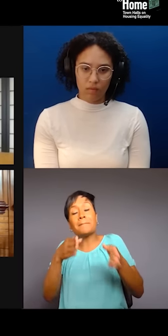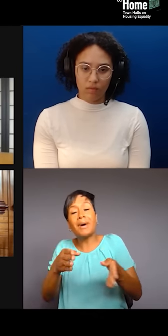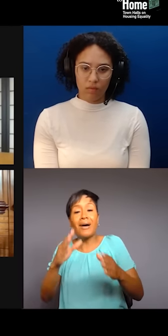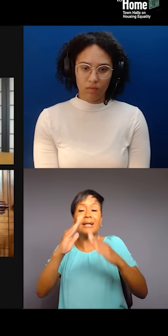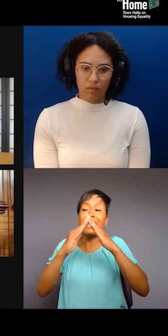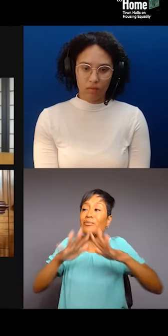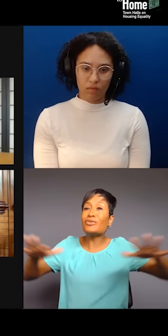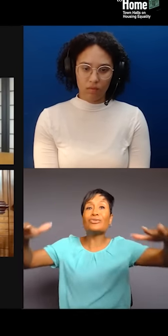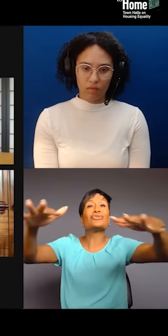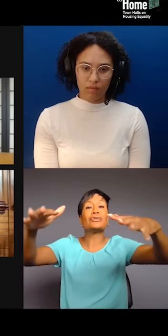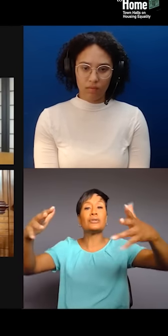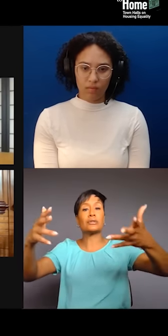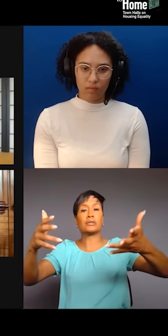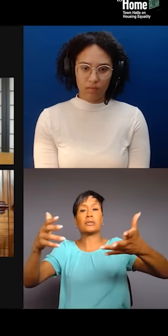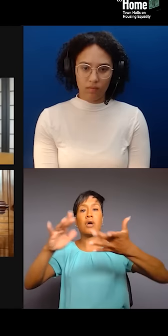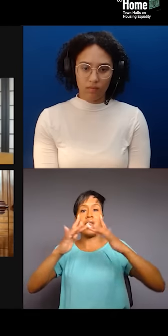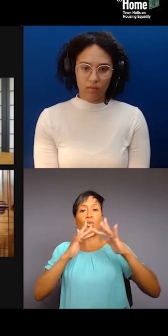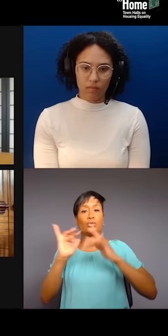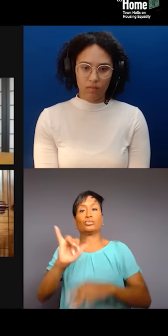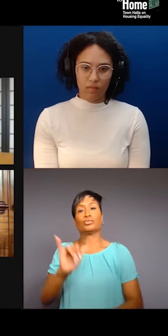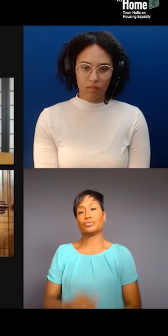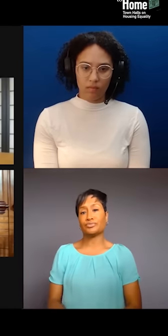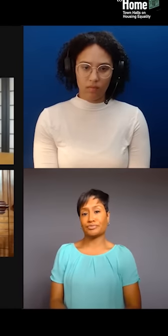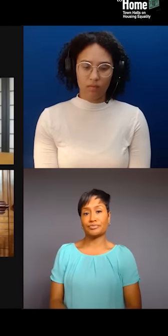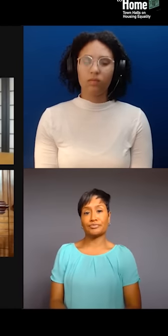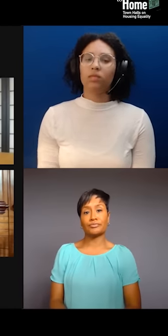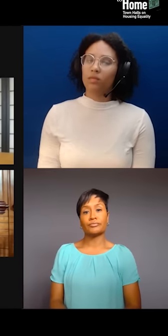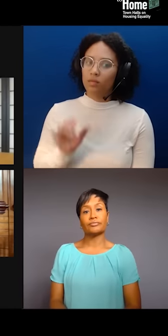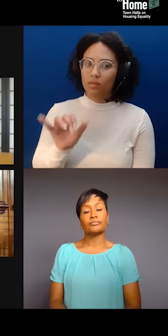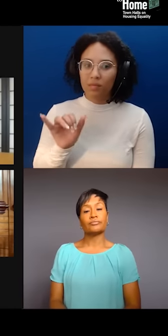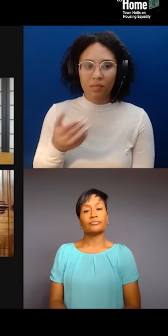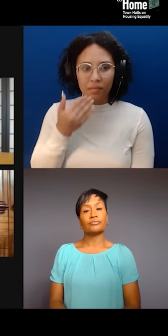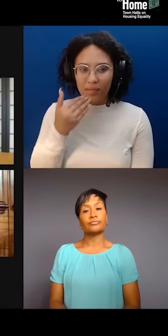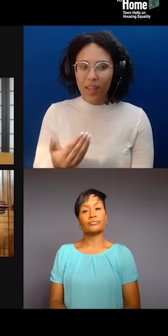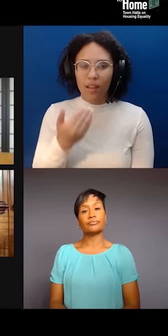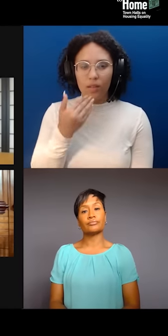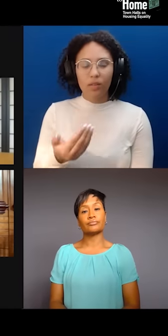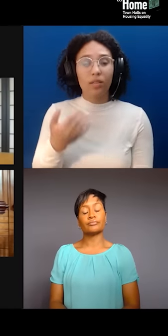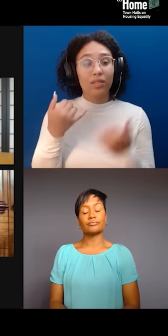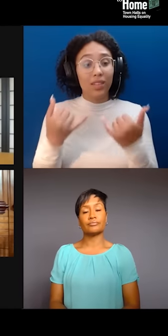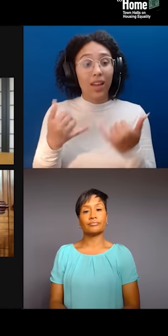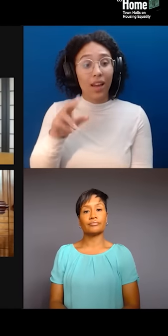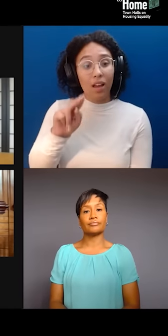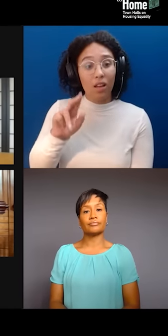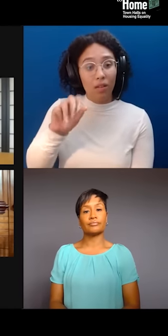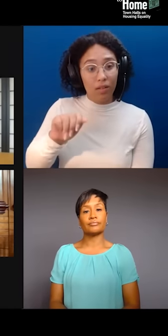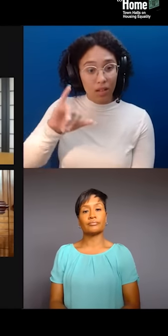Najmah, could you also take up this question about intersecting and multiple identities and how that can be a force to strengthen